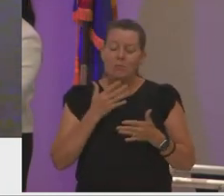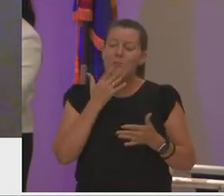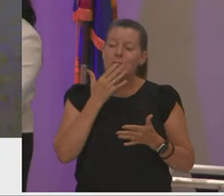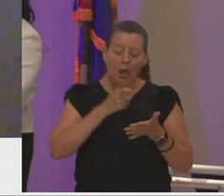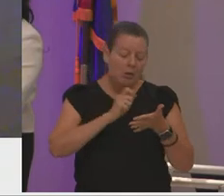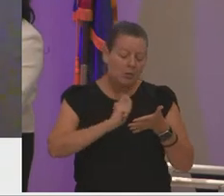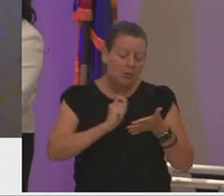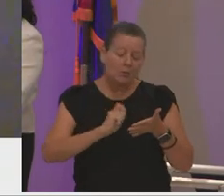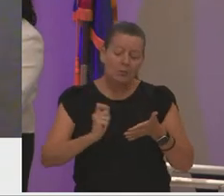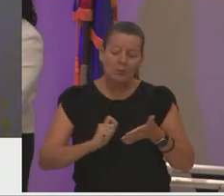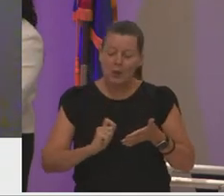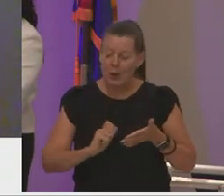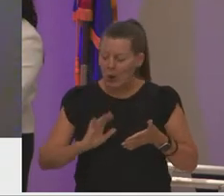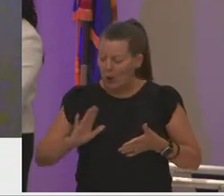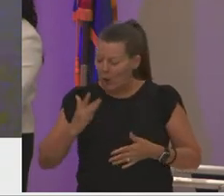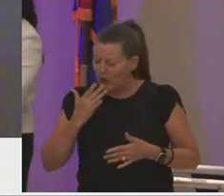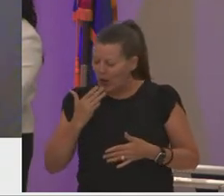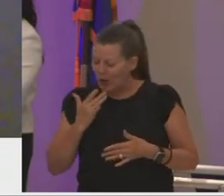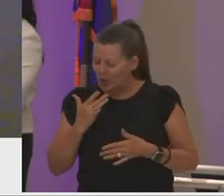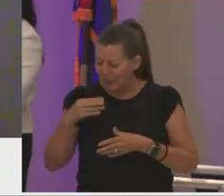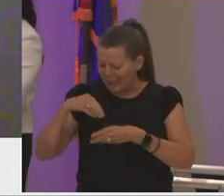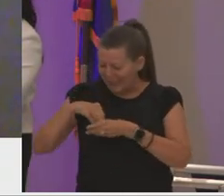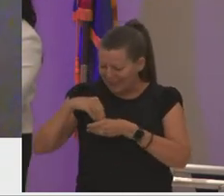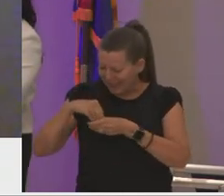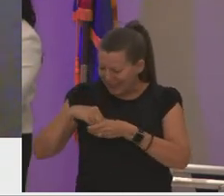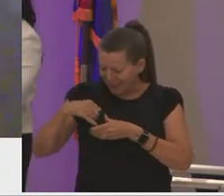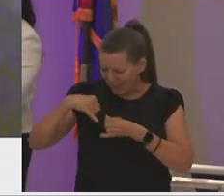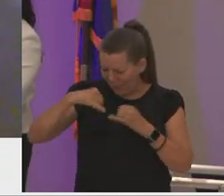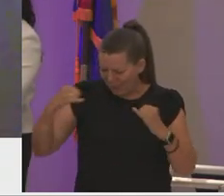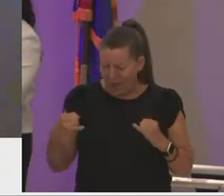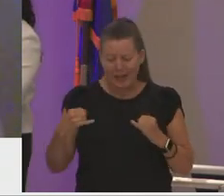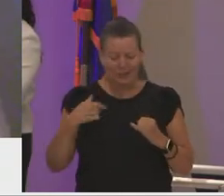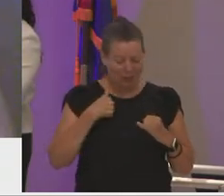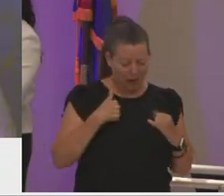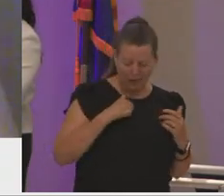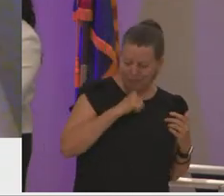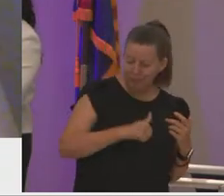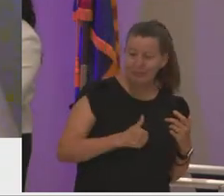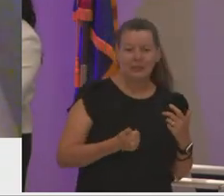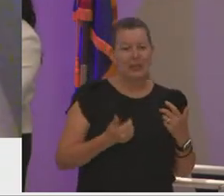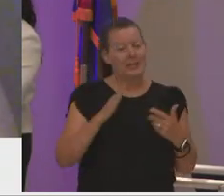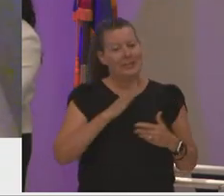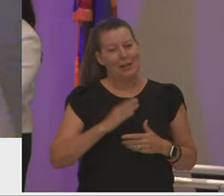could keep her colors within the line i never thought i'd be as good of a color as my mother